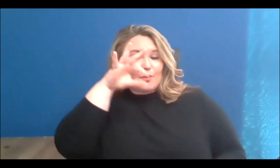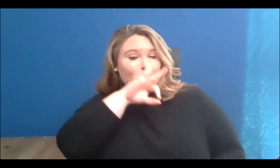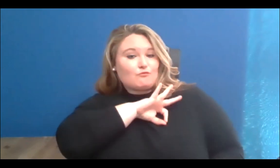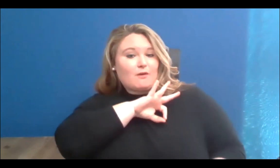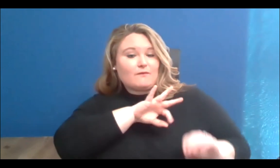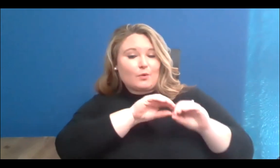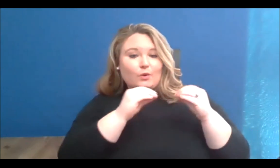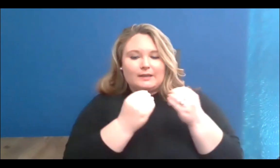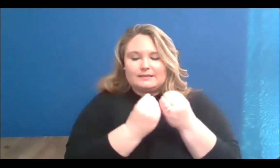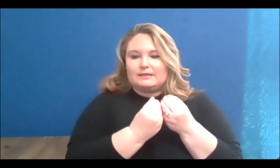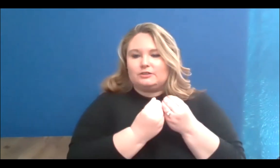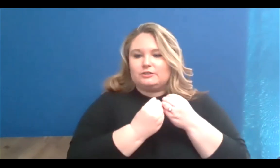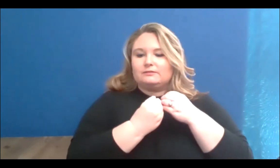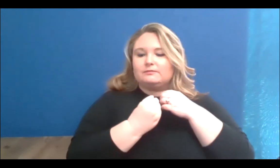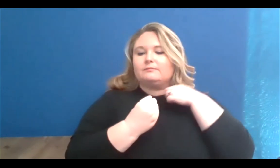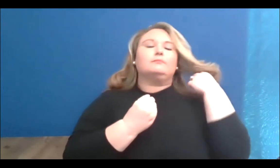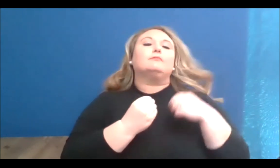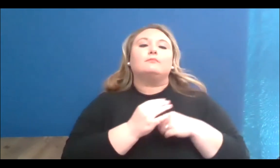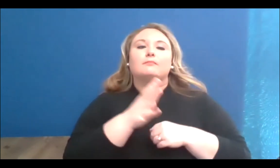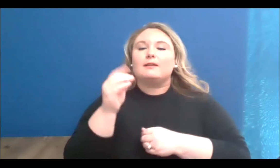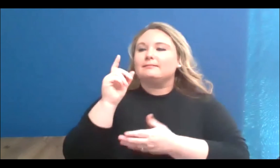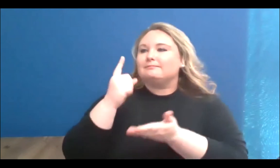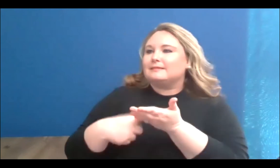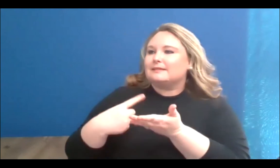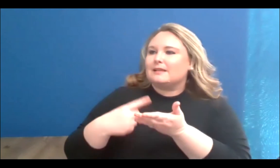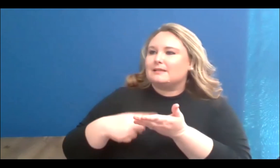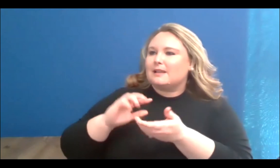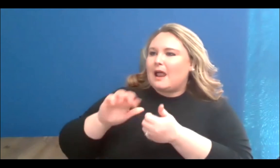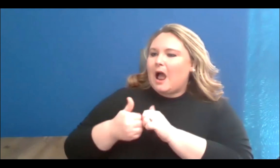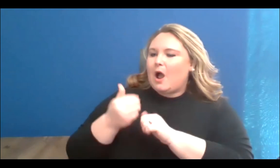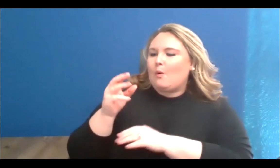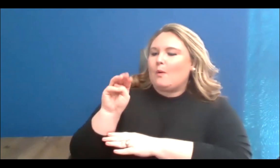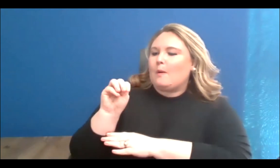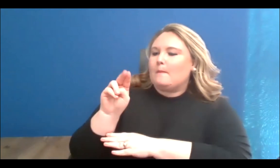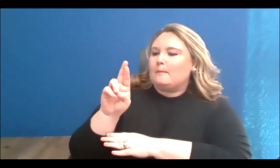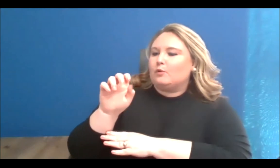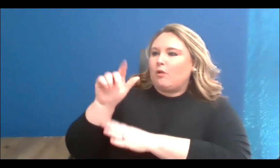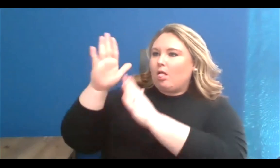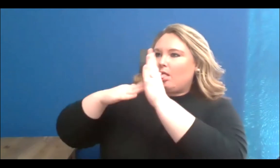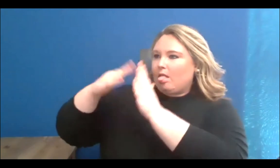Artists Collective which is how those murals were done, I don't think I mentioned their name before. Chi-miigwech.